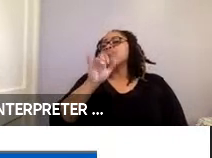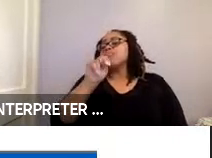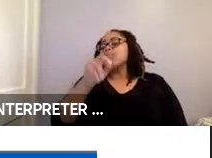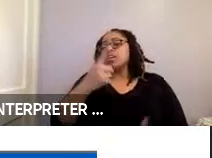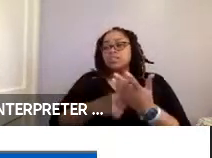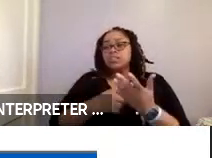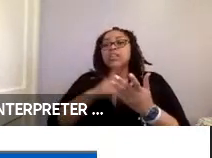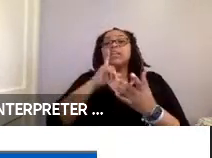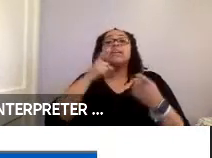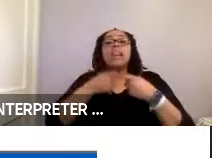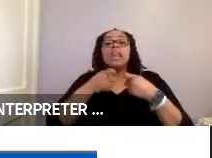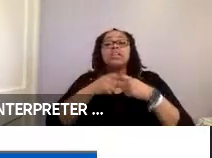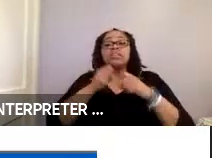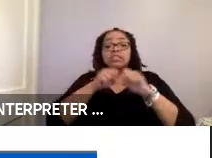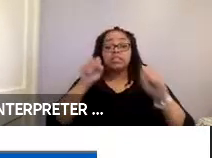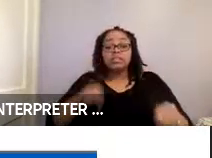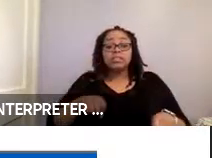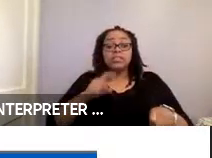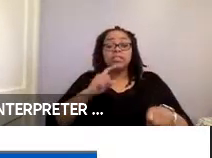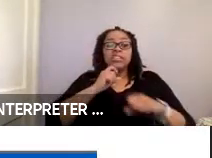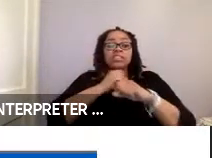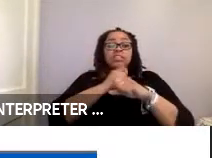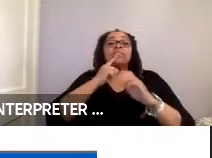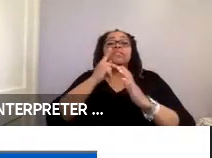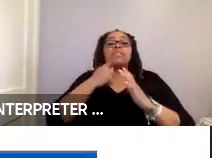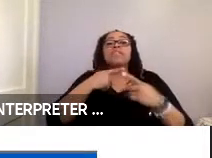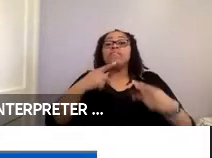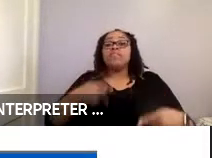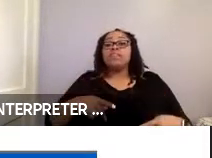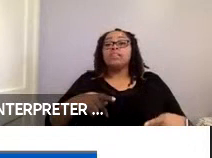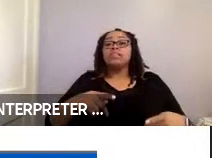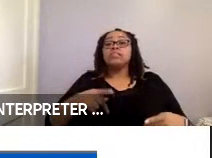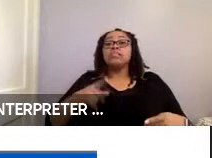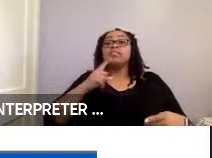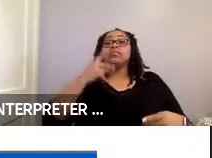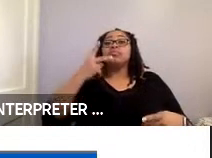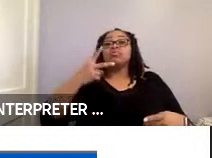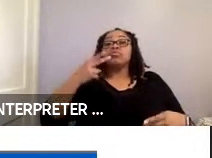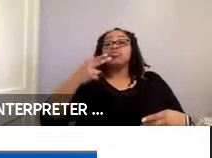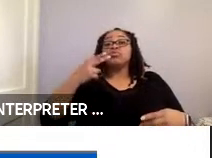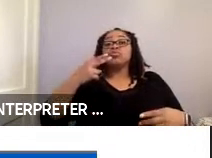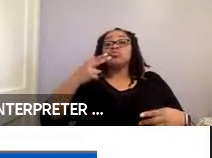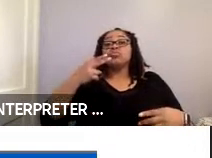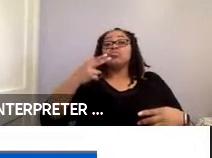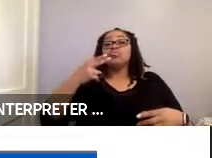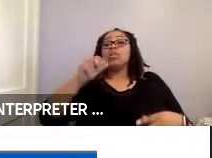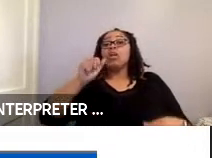system whereby securement is physically achieved using two horizontal arms. The occupant restraint